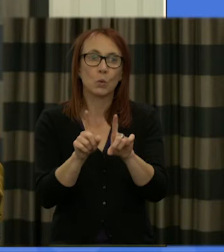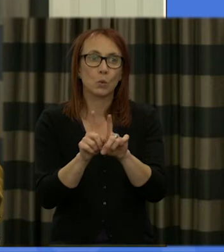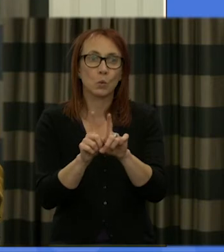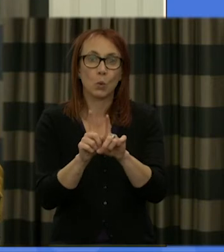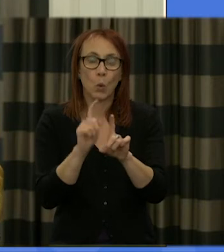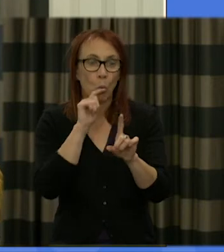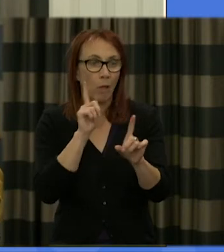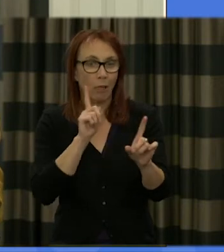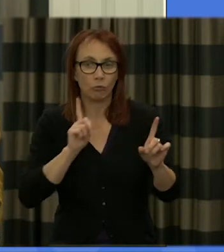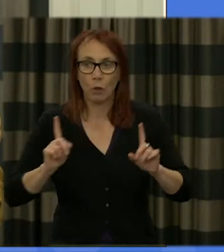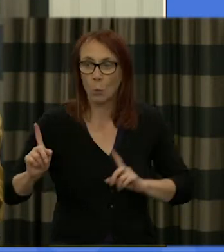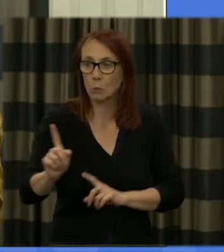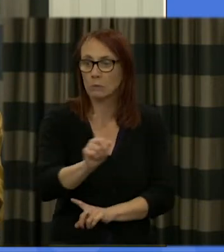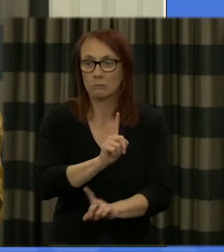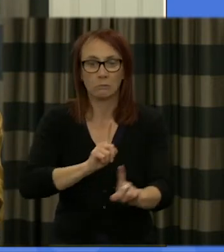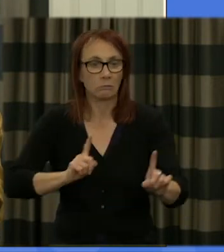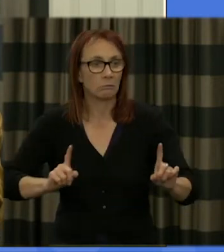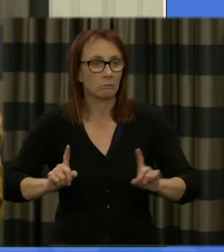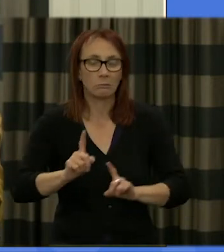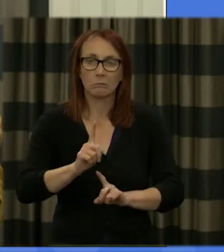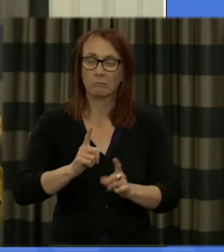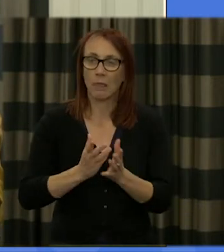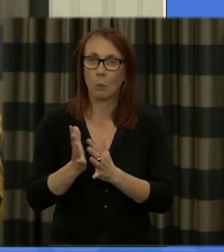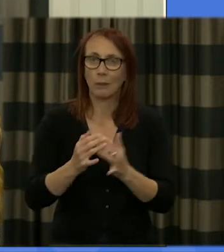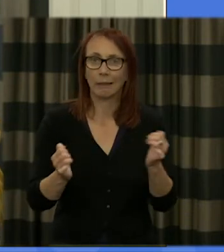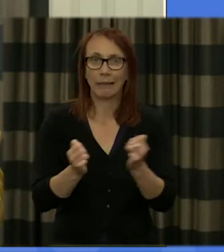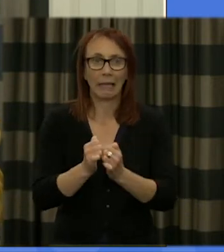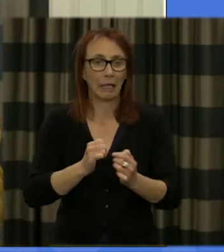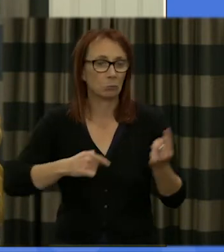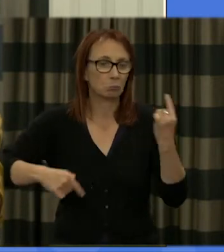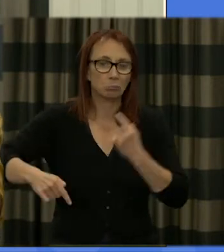discussions unfold on Saturday and Sunday table to table room by room